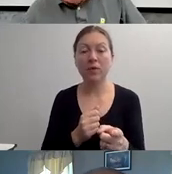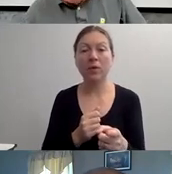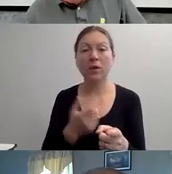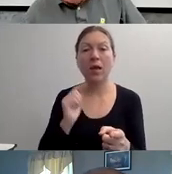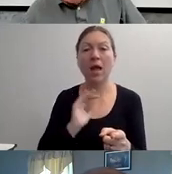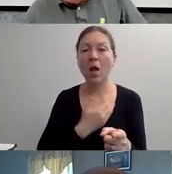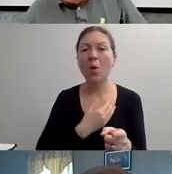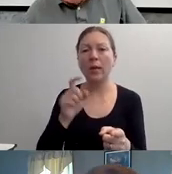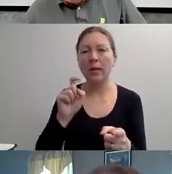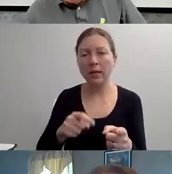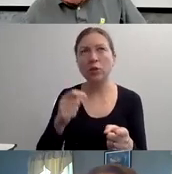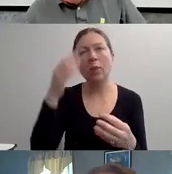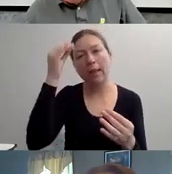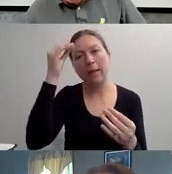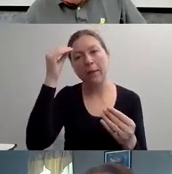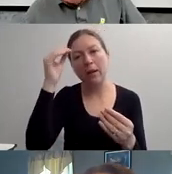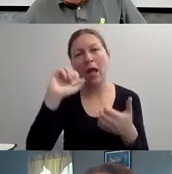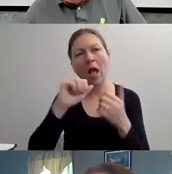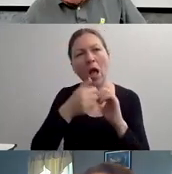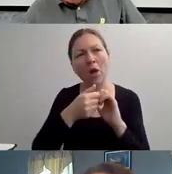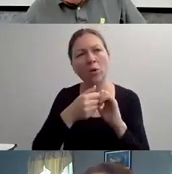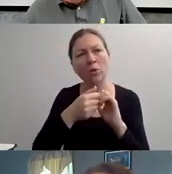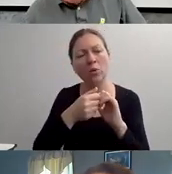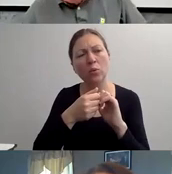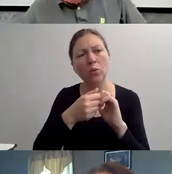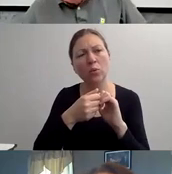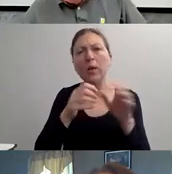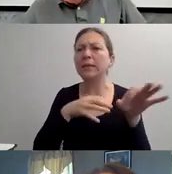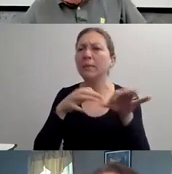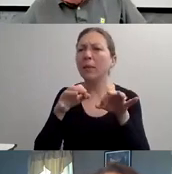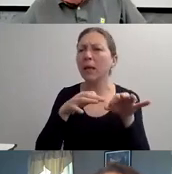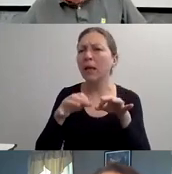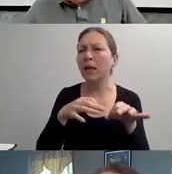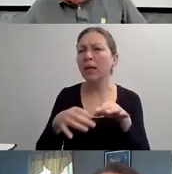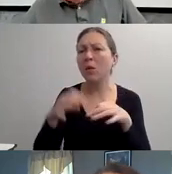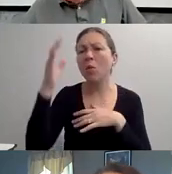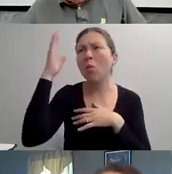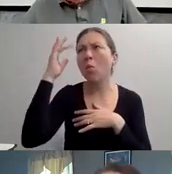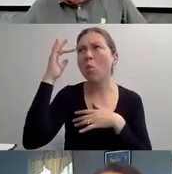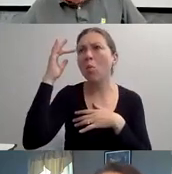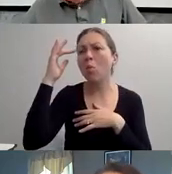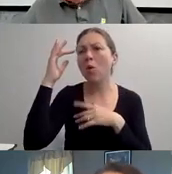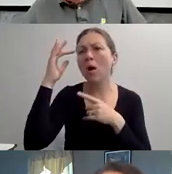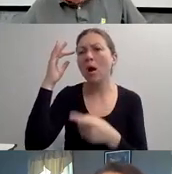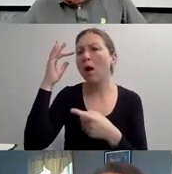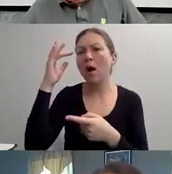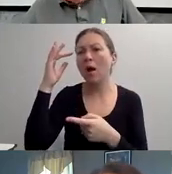ROLE IN DISABILITY. IT WAS ALWAYS A PERSONAL EXPERIENCE.